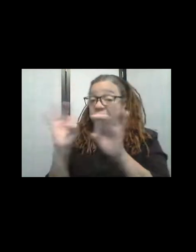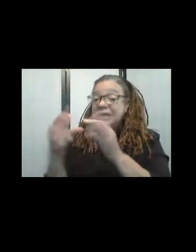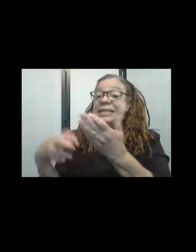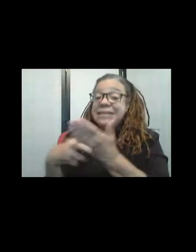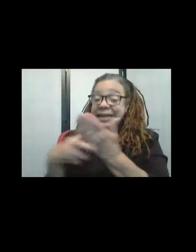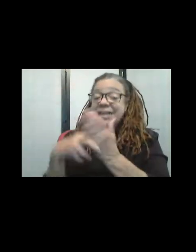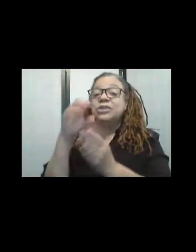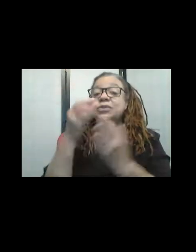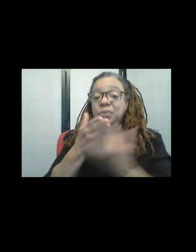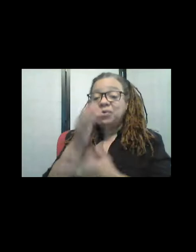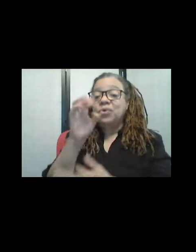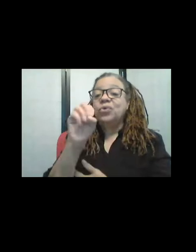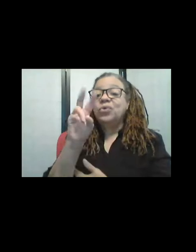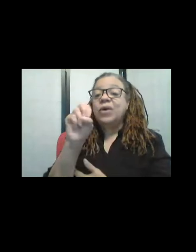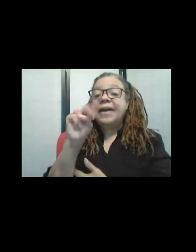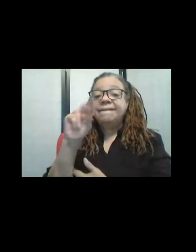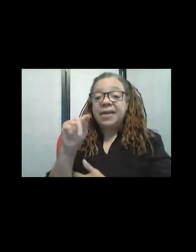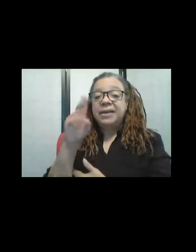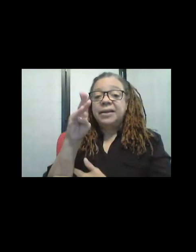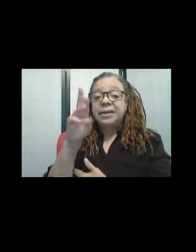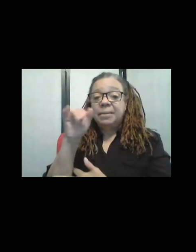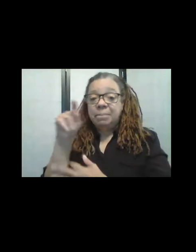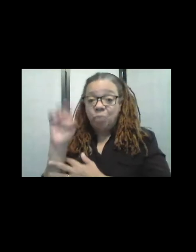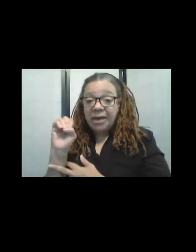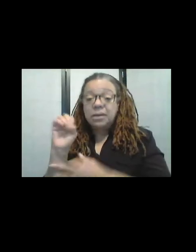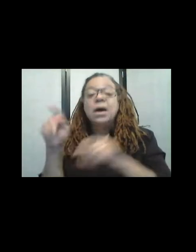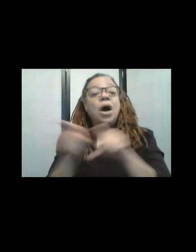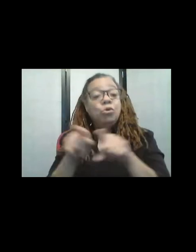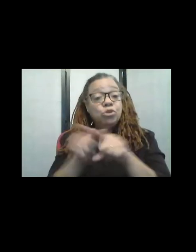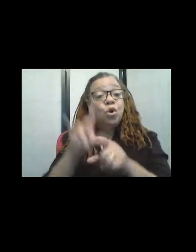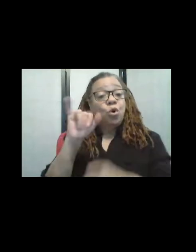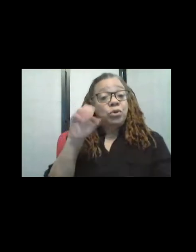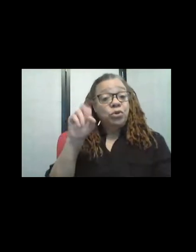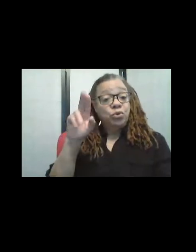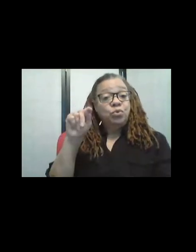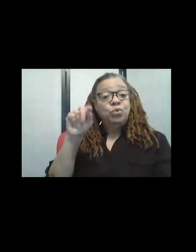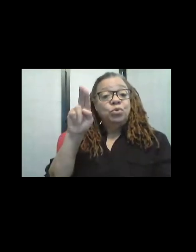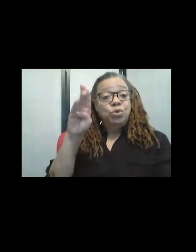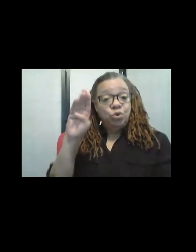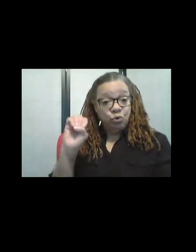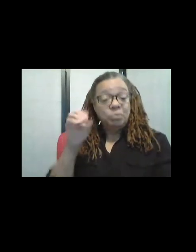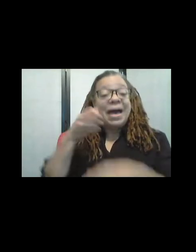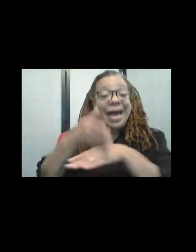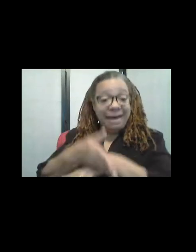The art gallery will also be available on the Dracut Arts YouTube channel after the showing. For more information,